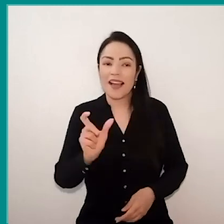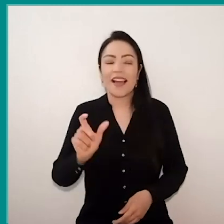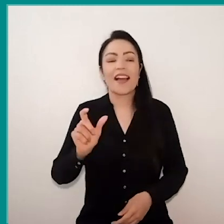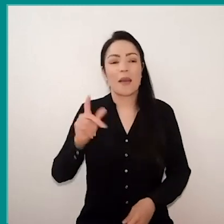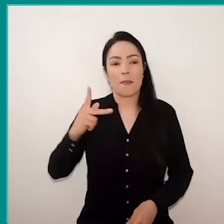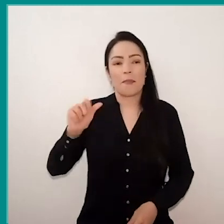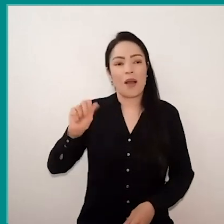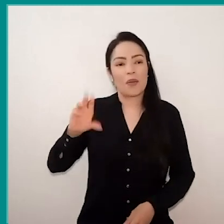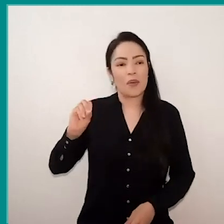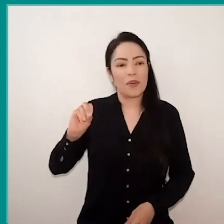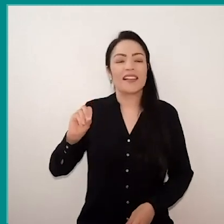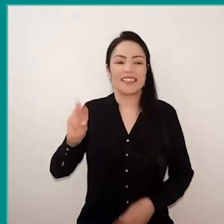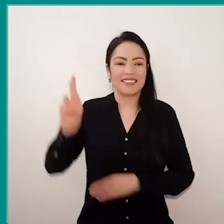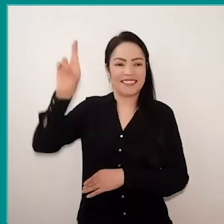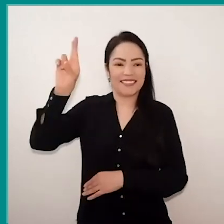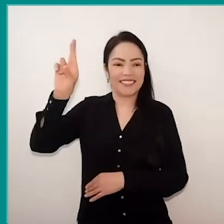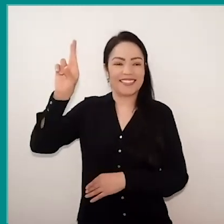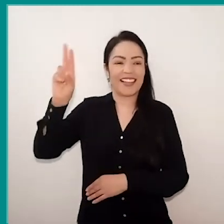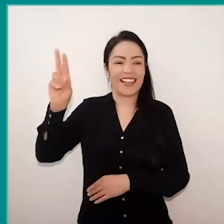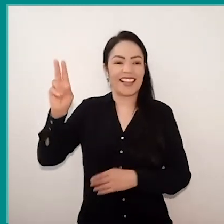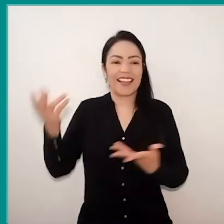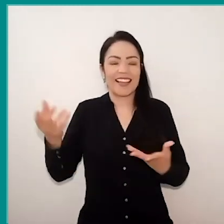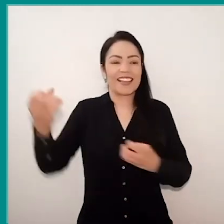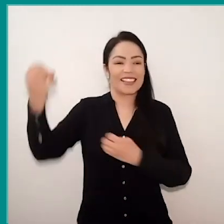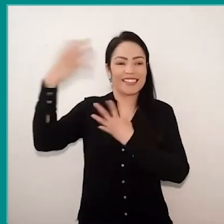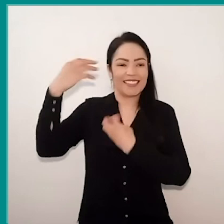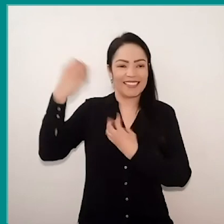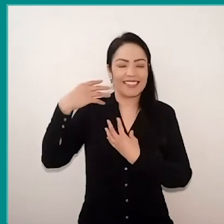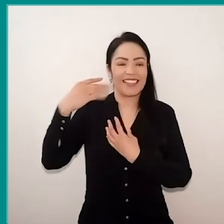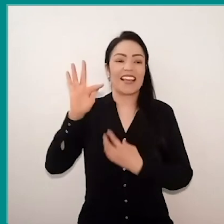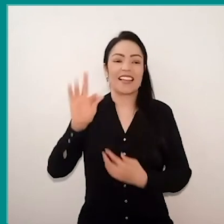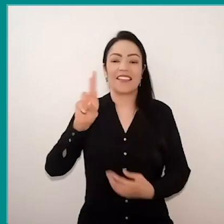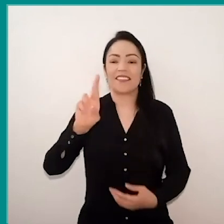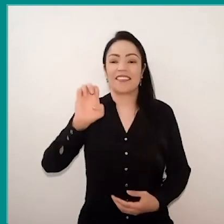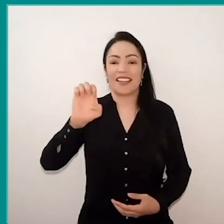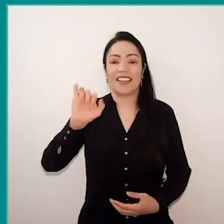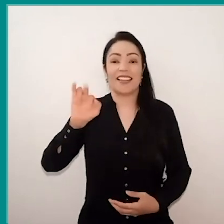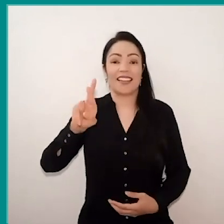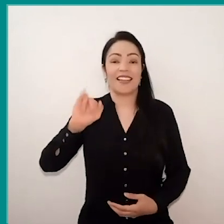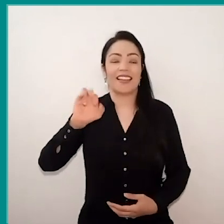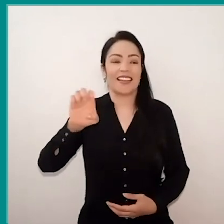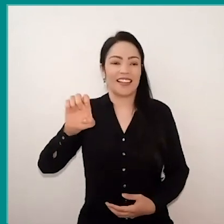our patron, with the important placements of him, but I highlight that, besides the important